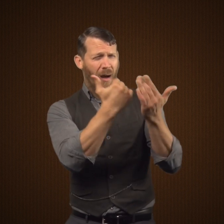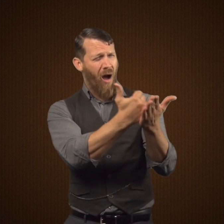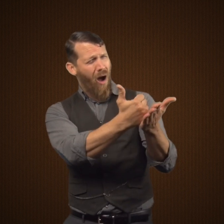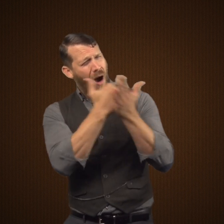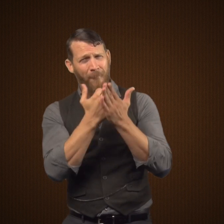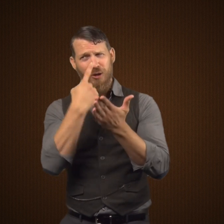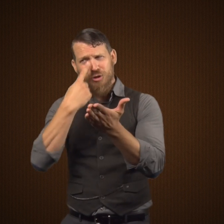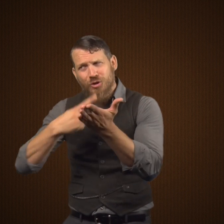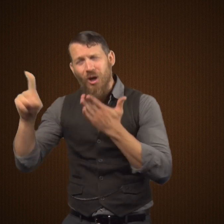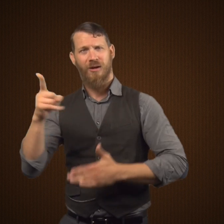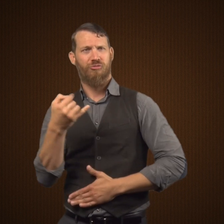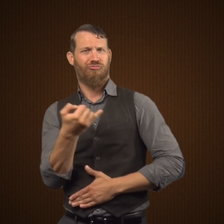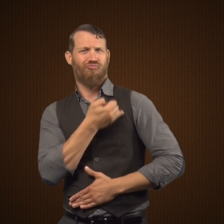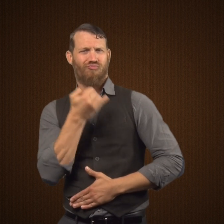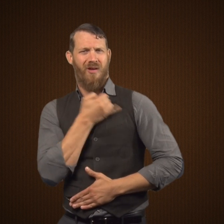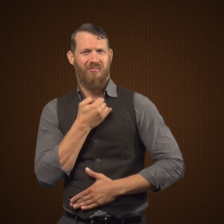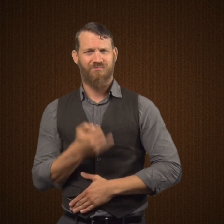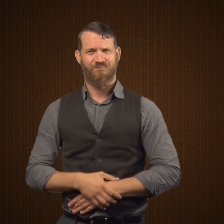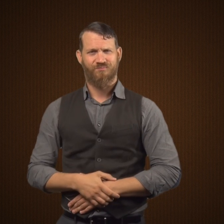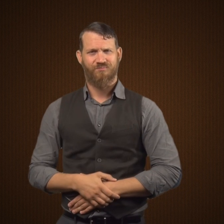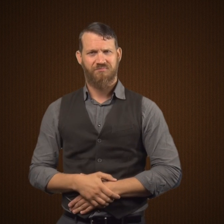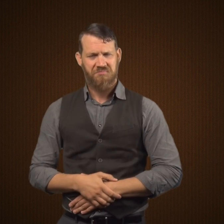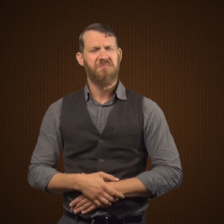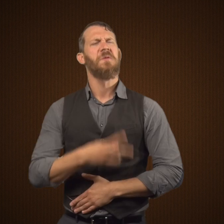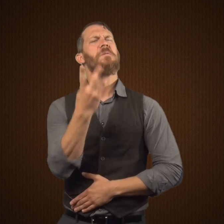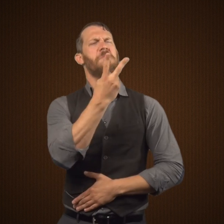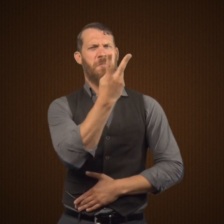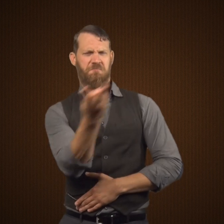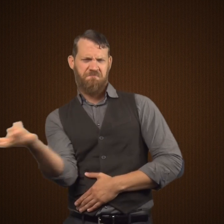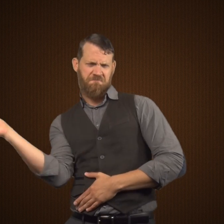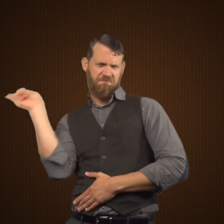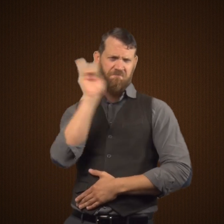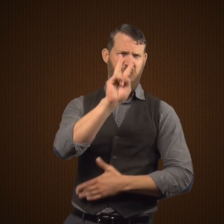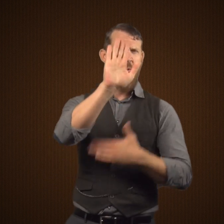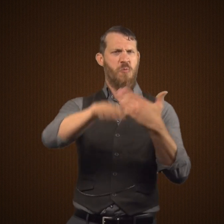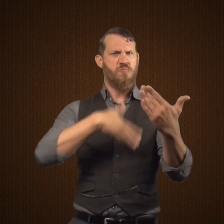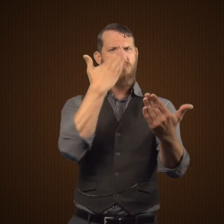He begged him to accompany him back to the house of Doctor Jekyll to check on him.